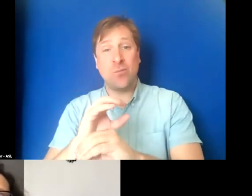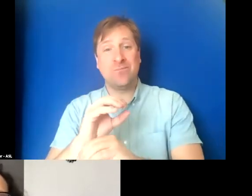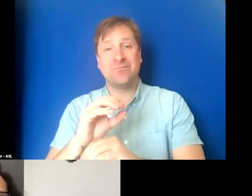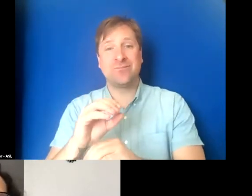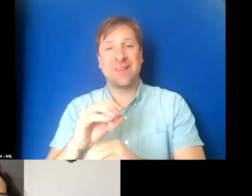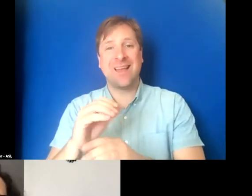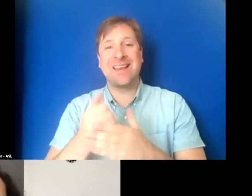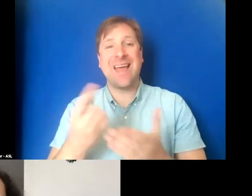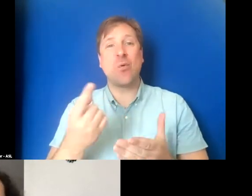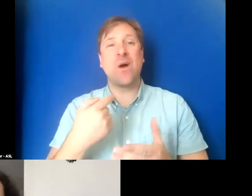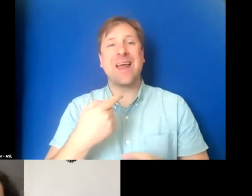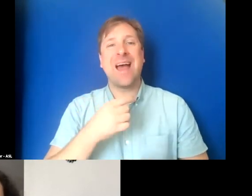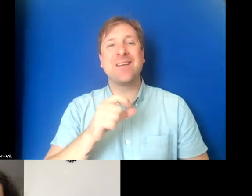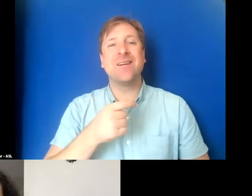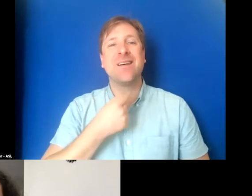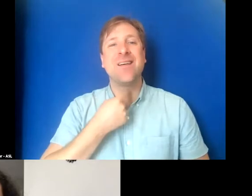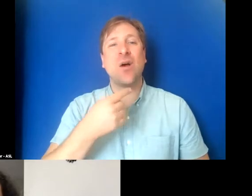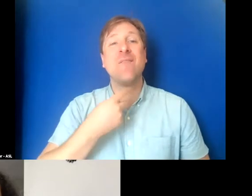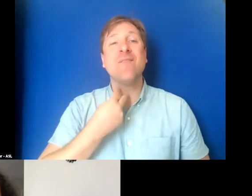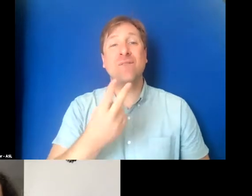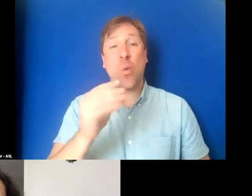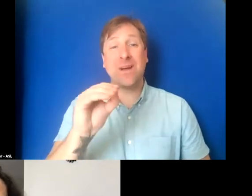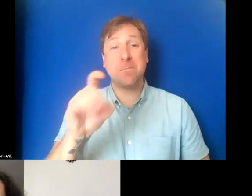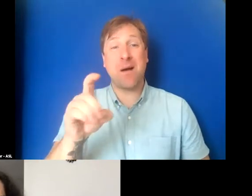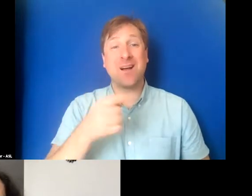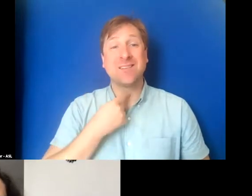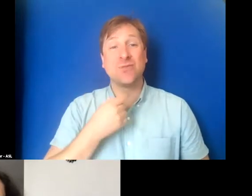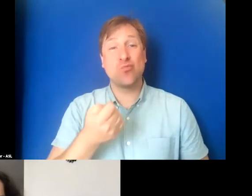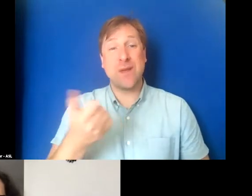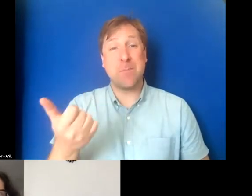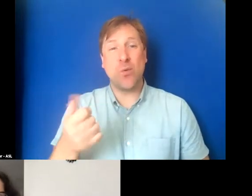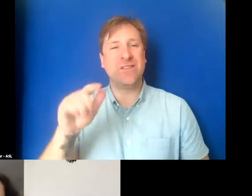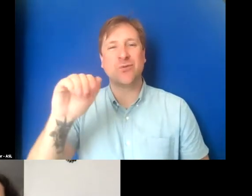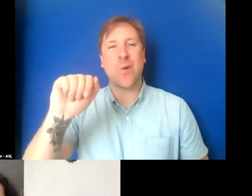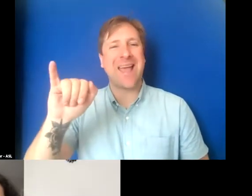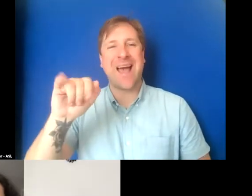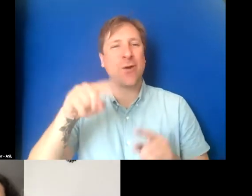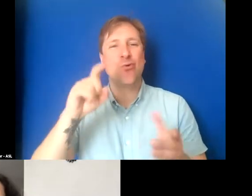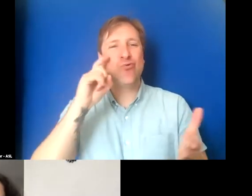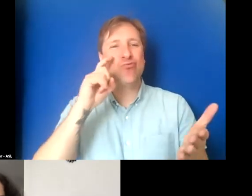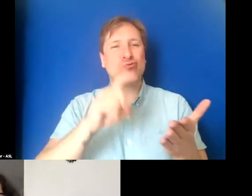everybody had their voice box removed in the documentary, so AI couldn't handle